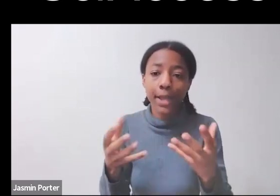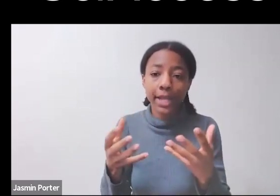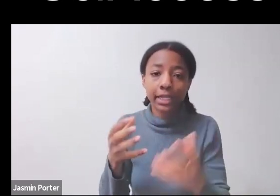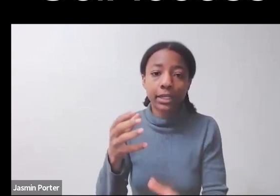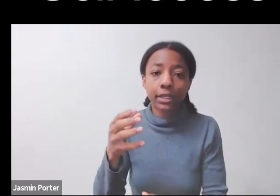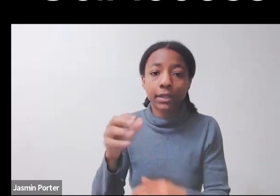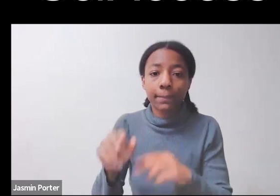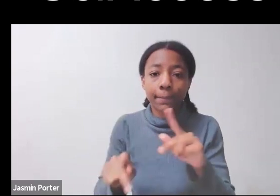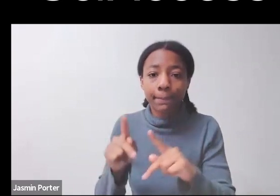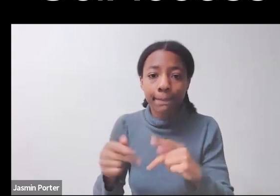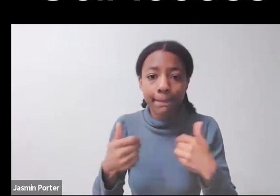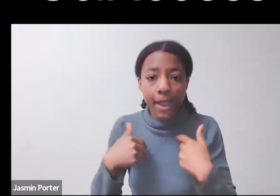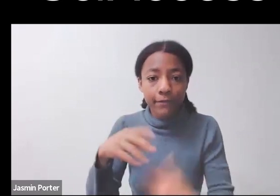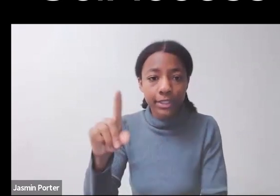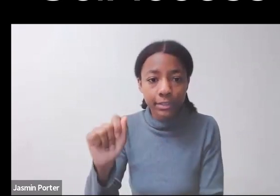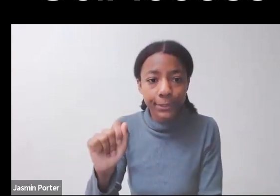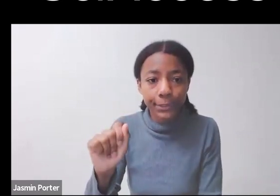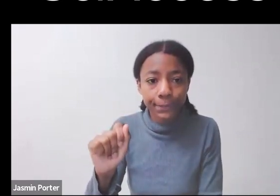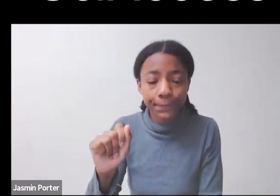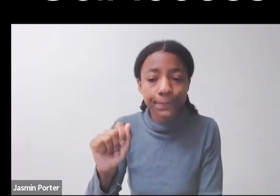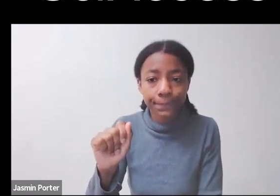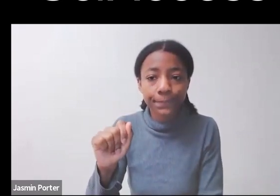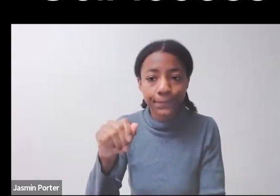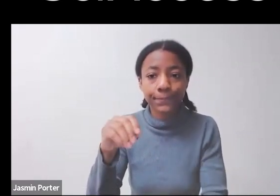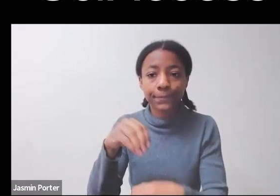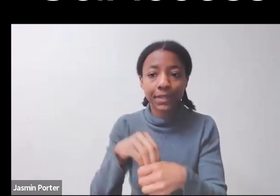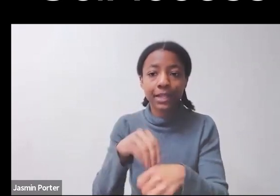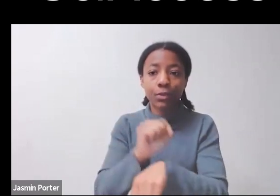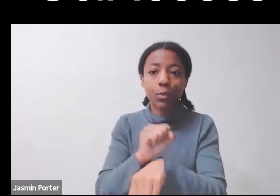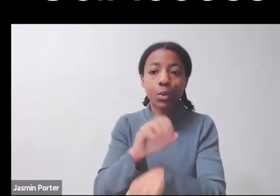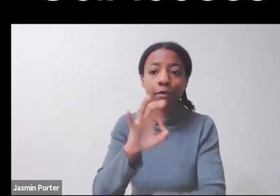With a lot of preface, there's a very long way to go.